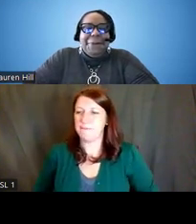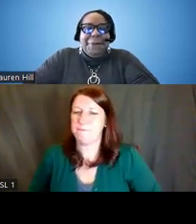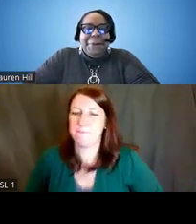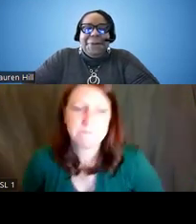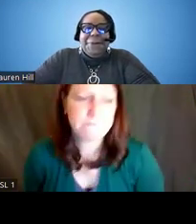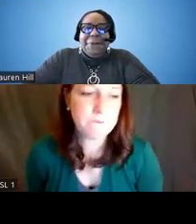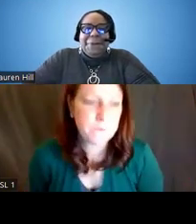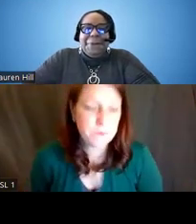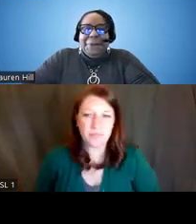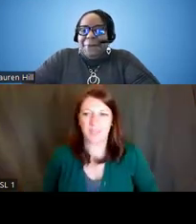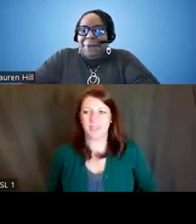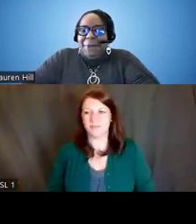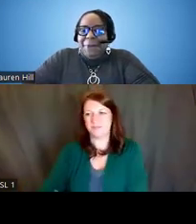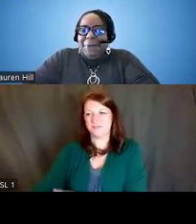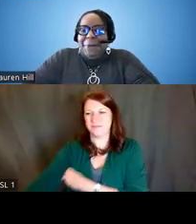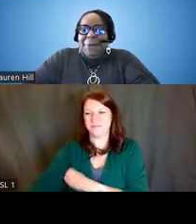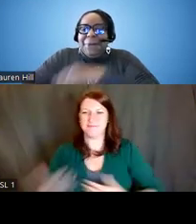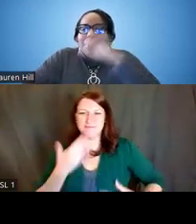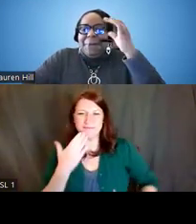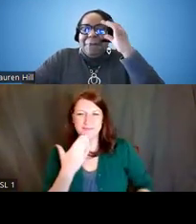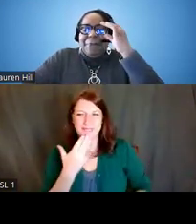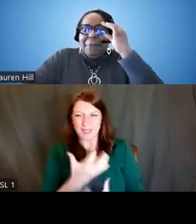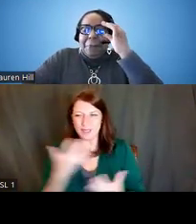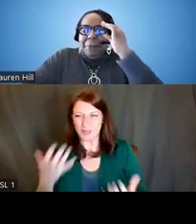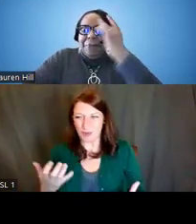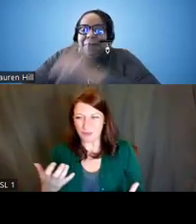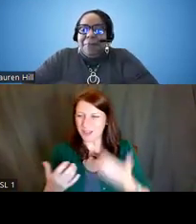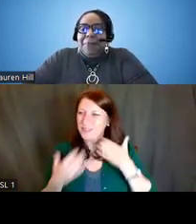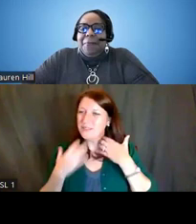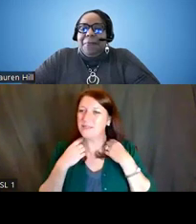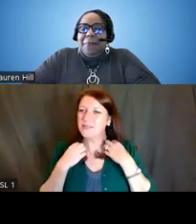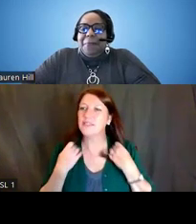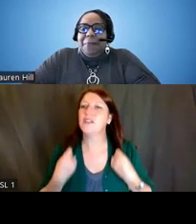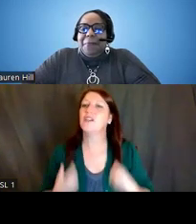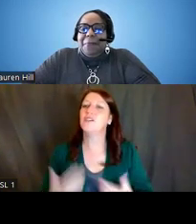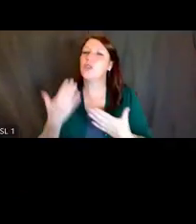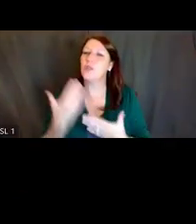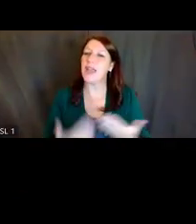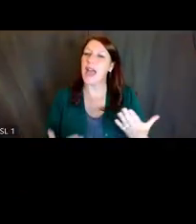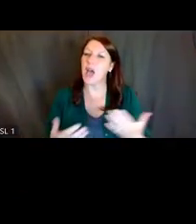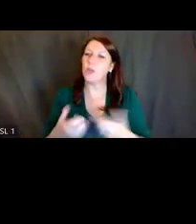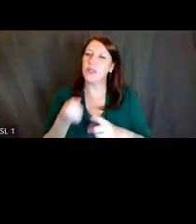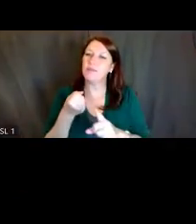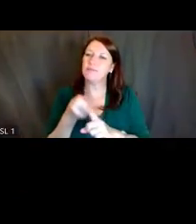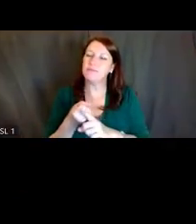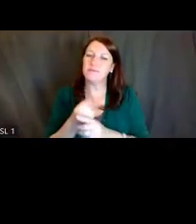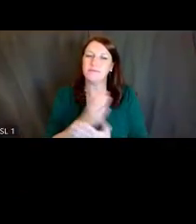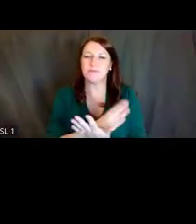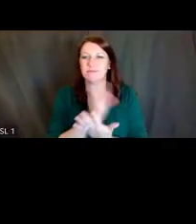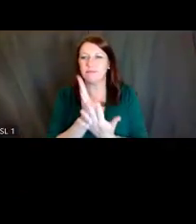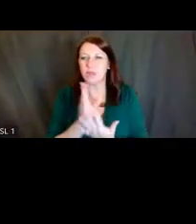Dr. Erica Boone: Thank you so much. So this brings us to the Q and A portion of today's --